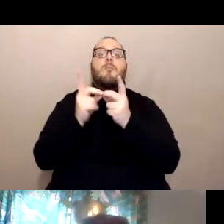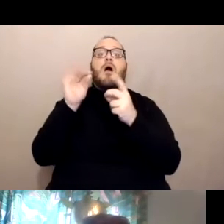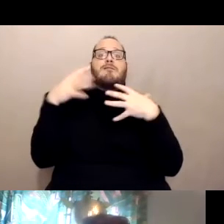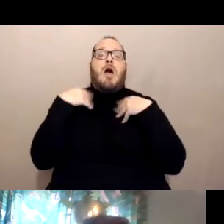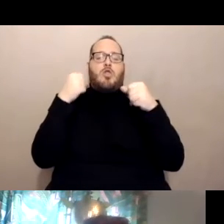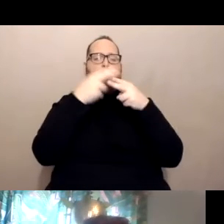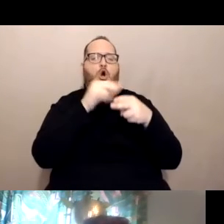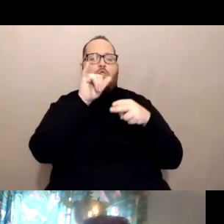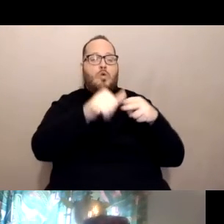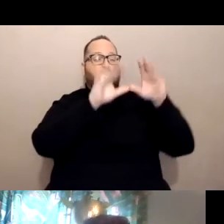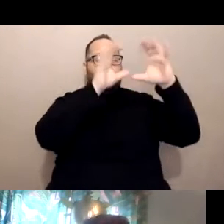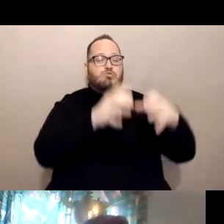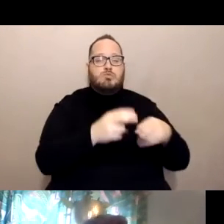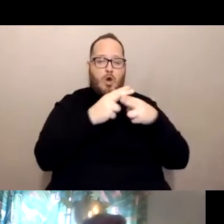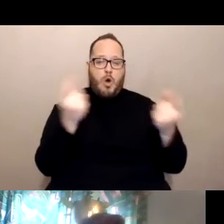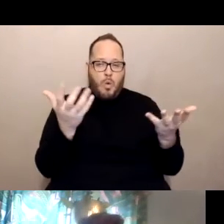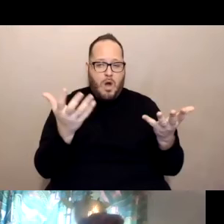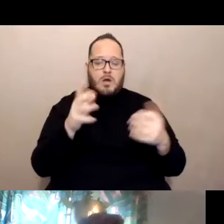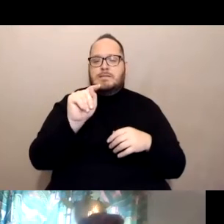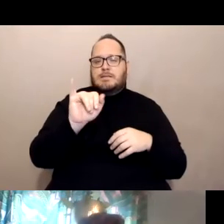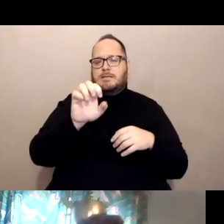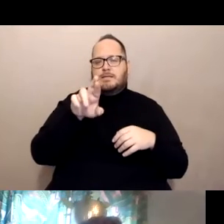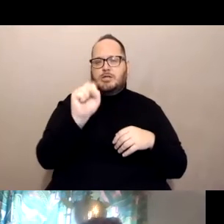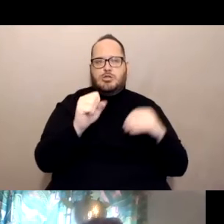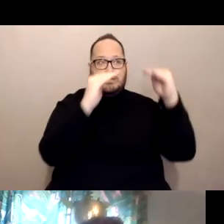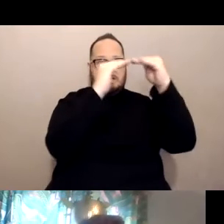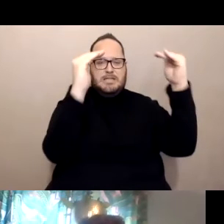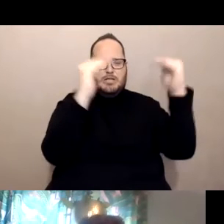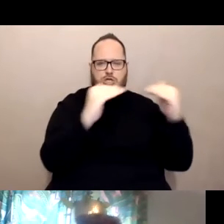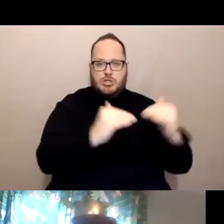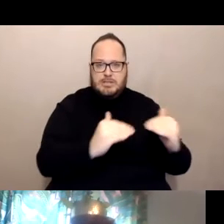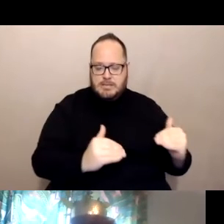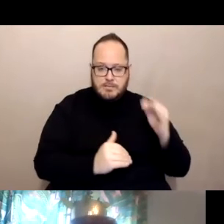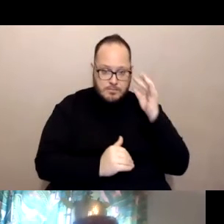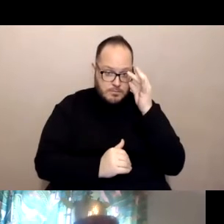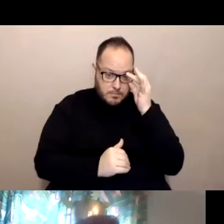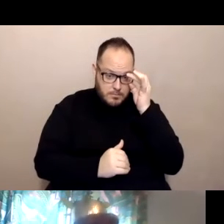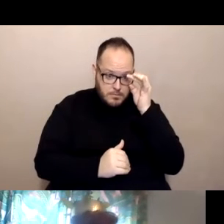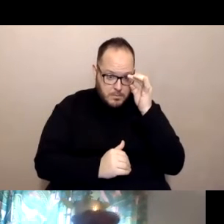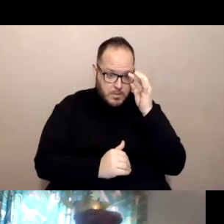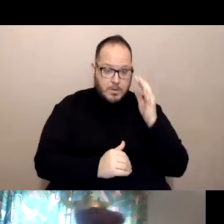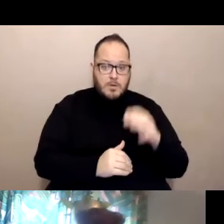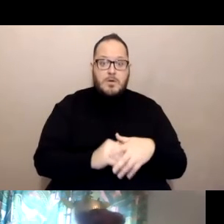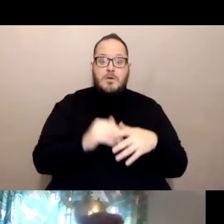So at this point in time, the members, all of the folks who can get vaccinated in California